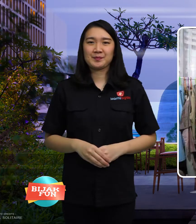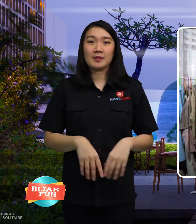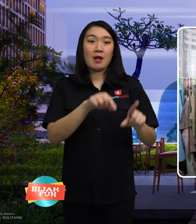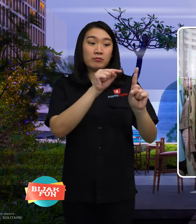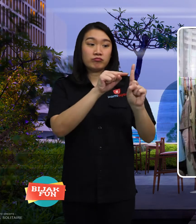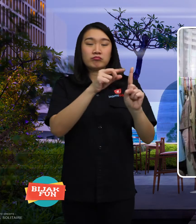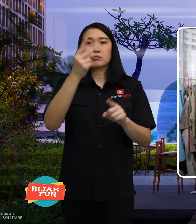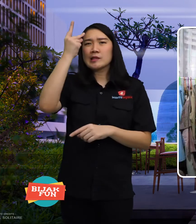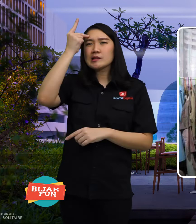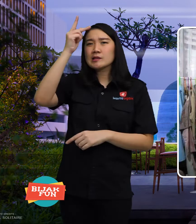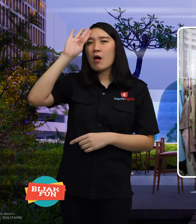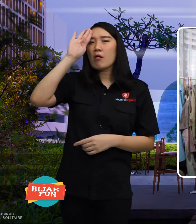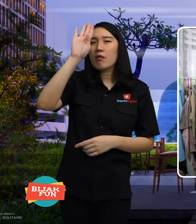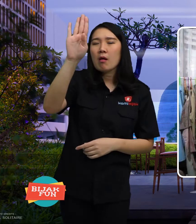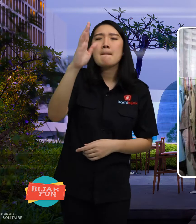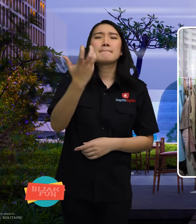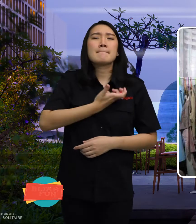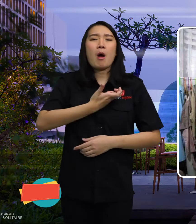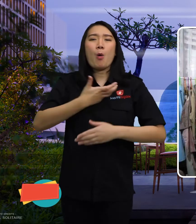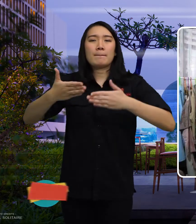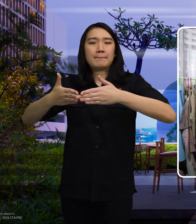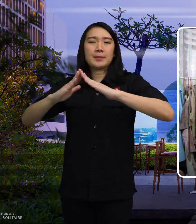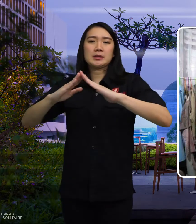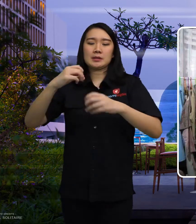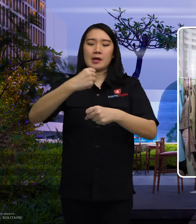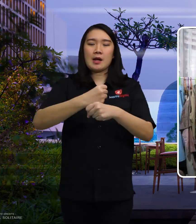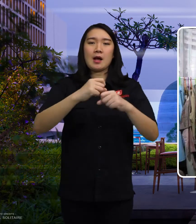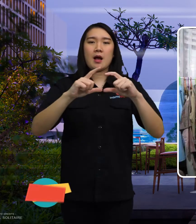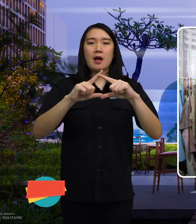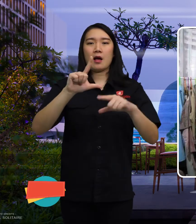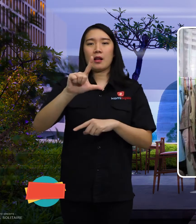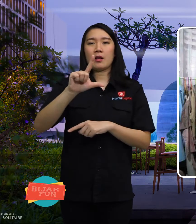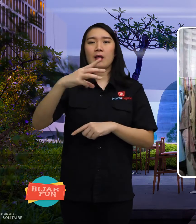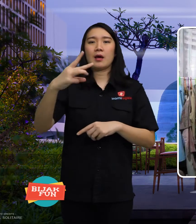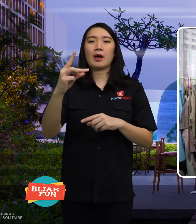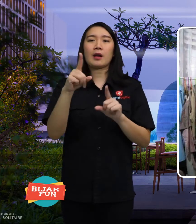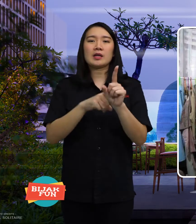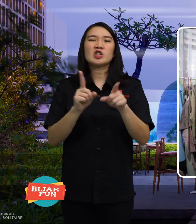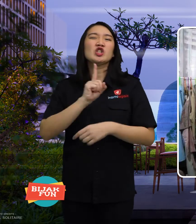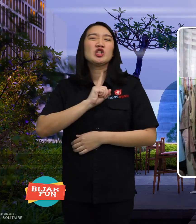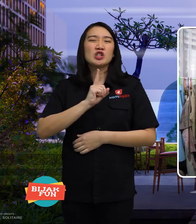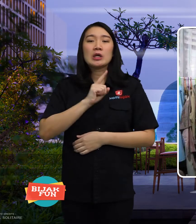Next year's plan is Nurjannah Want to build your own gallery?